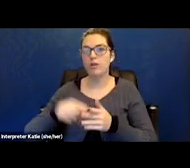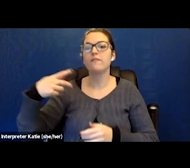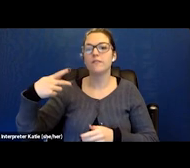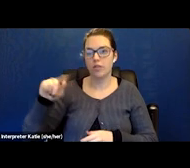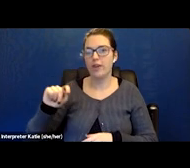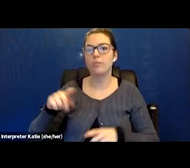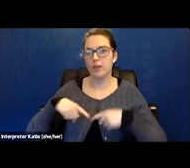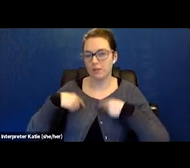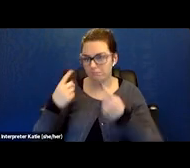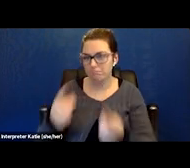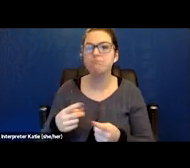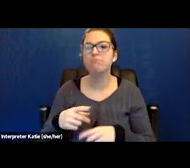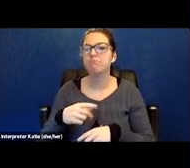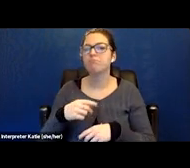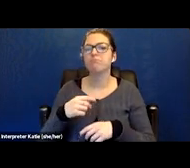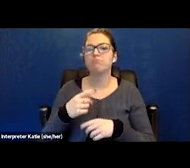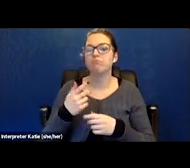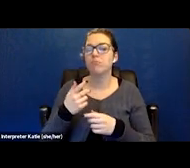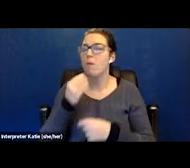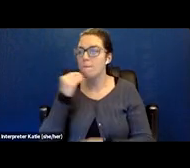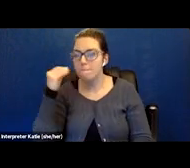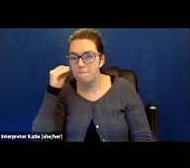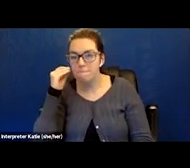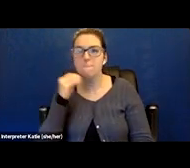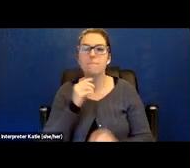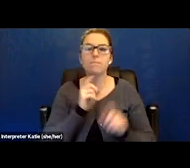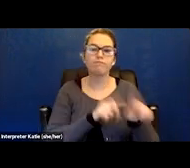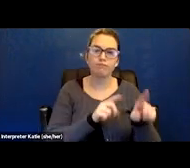and recovery at home. Back at the VA which is where I get all my treatment,